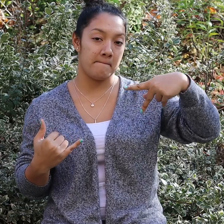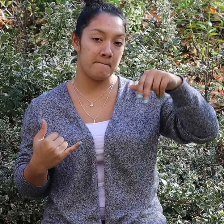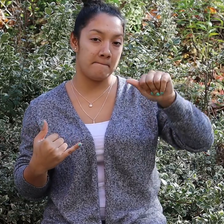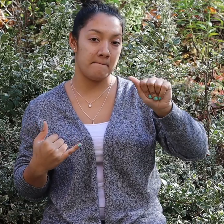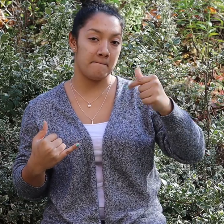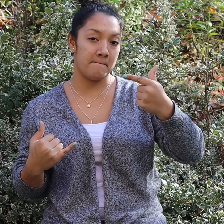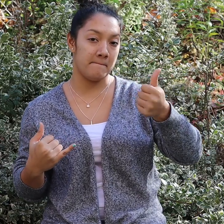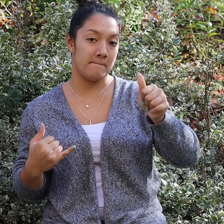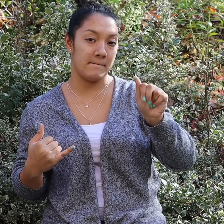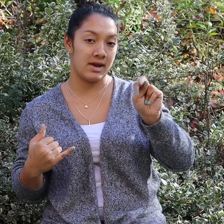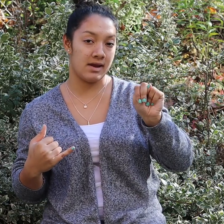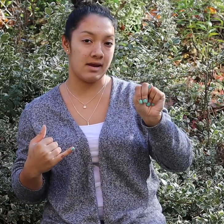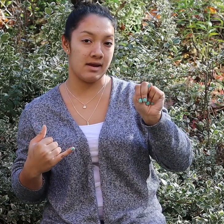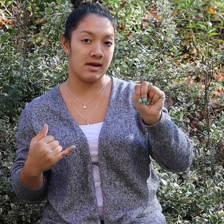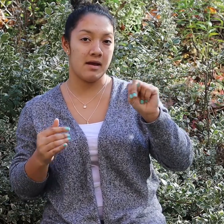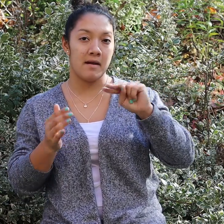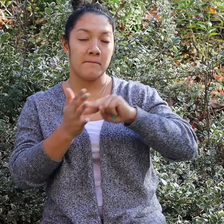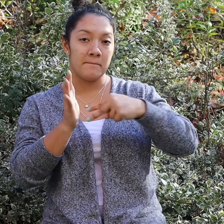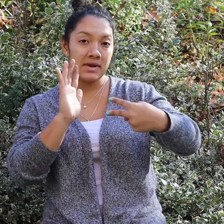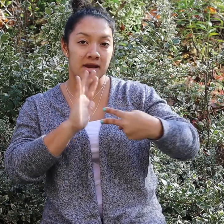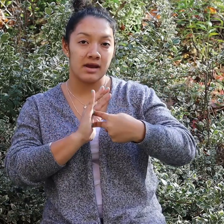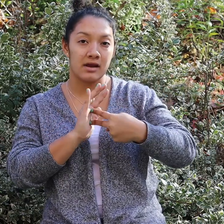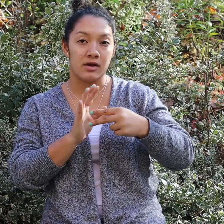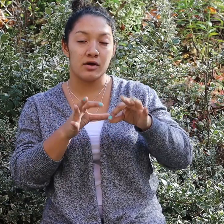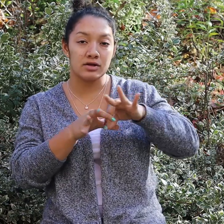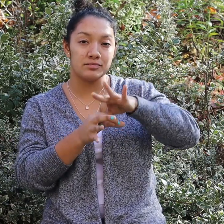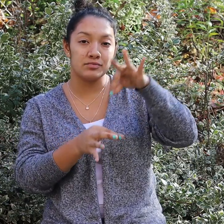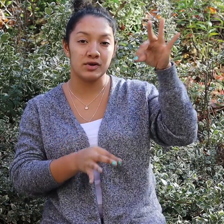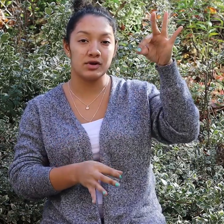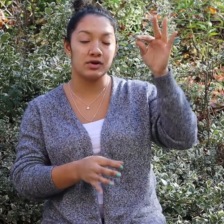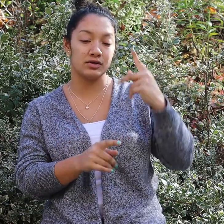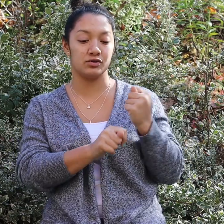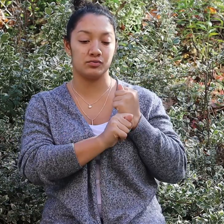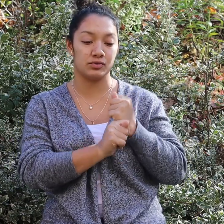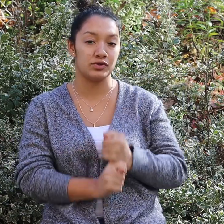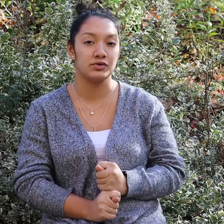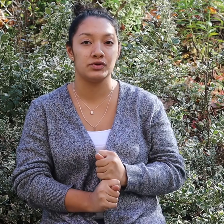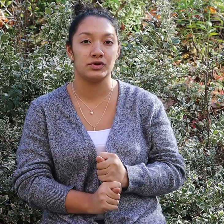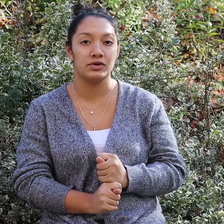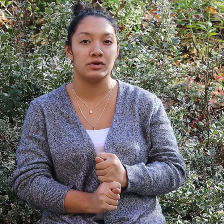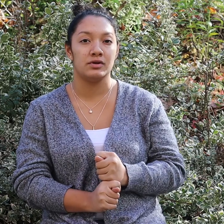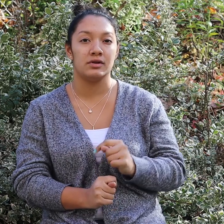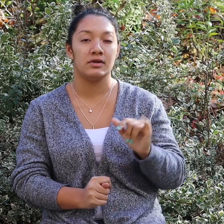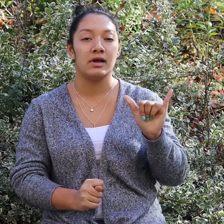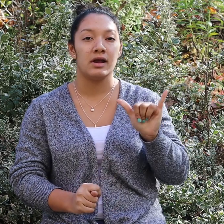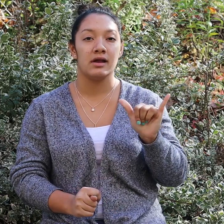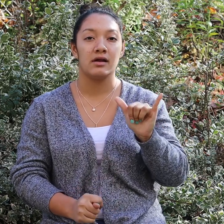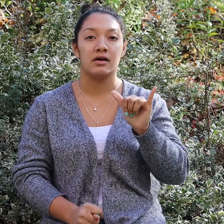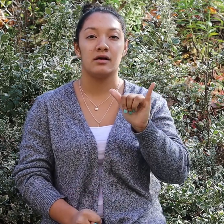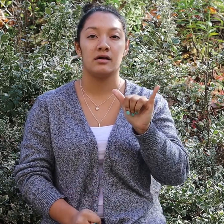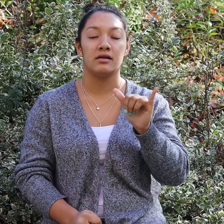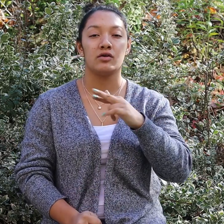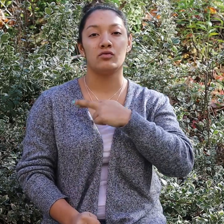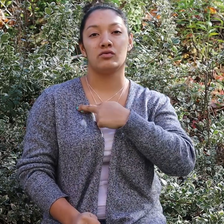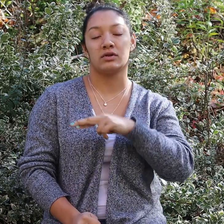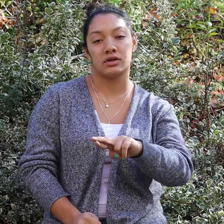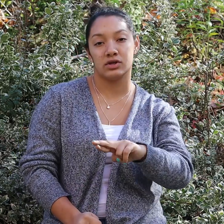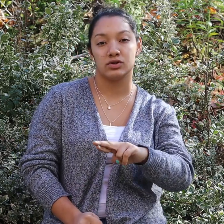Now, Paganism is a spiritual tradition, much like a religion.